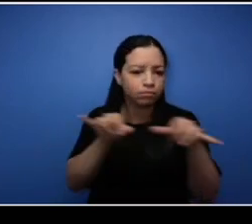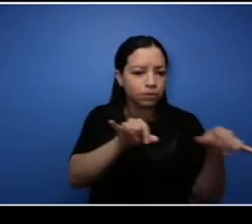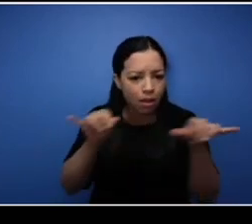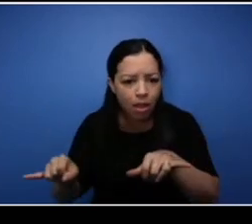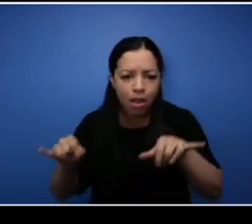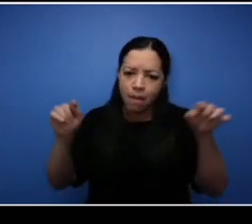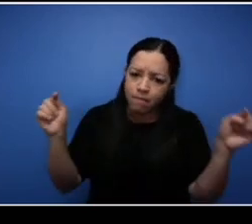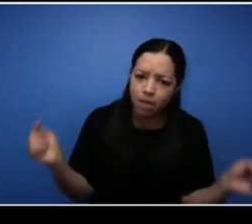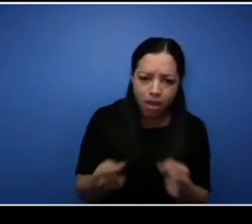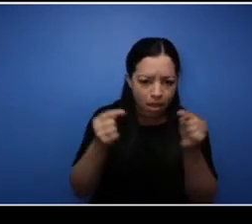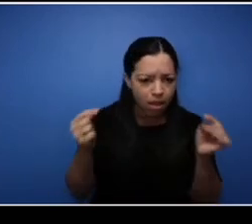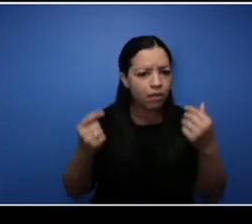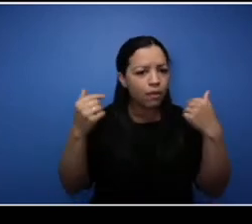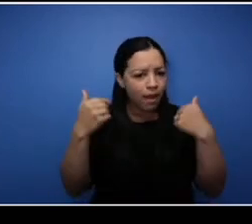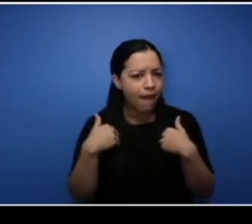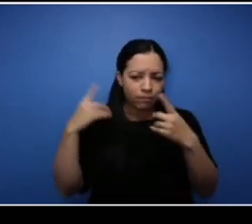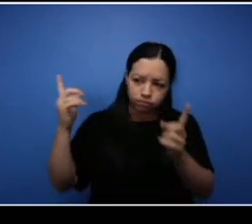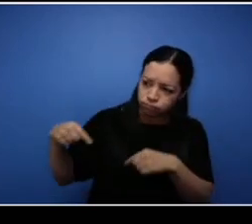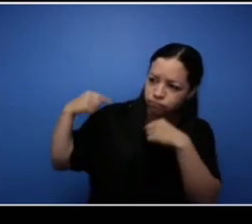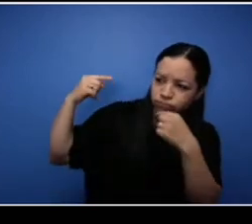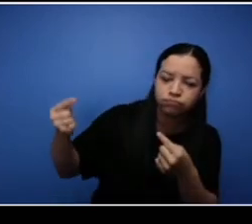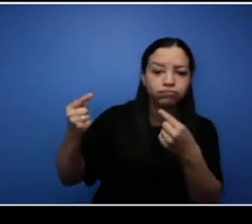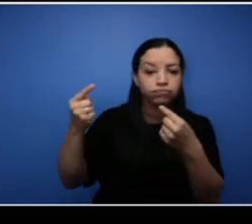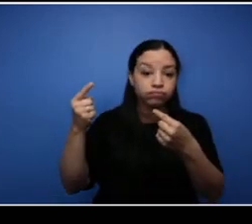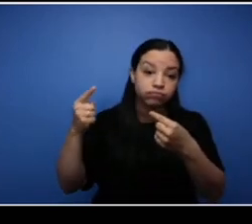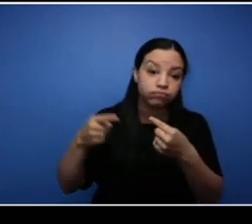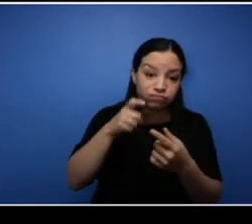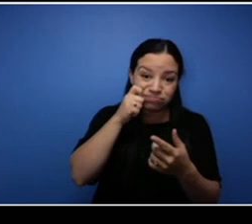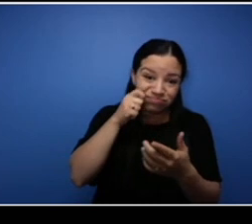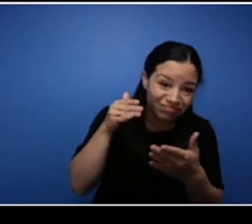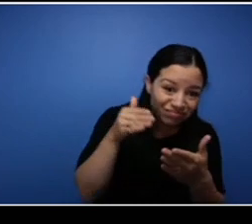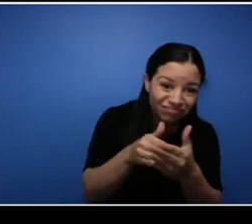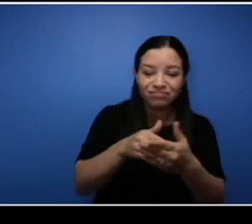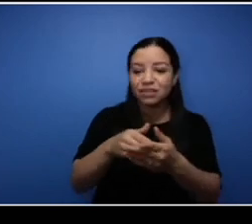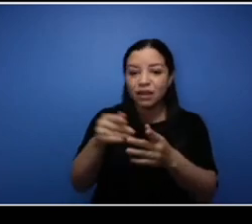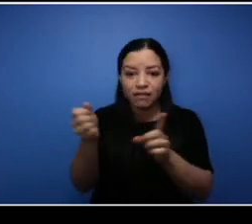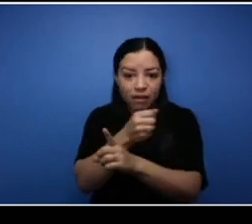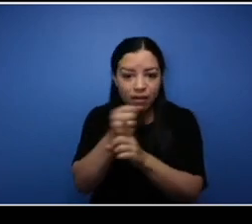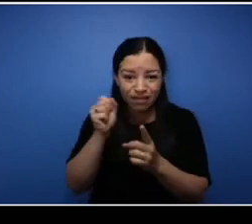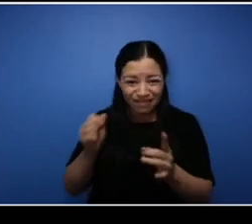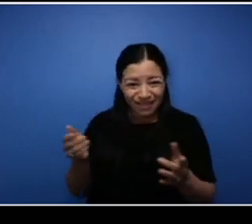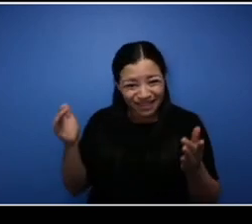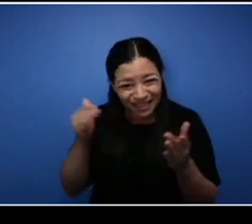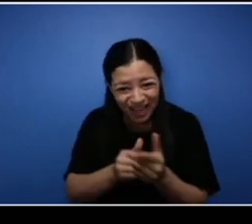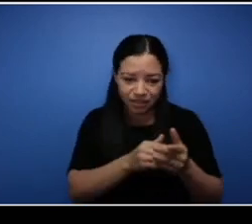past inflicted with racism and violence against our people and so for that reason I do a land